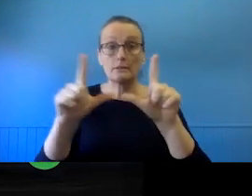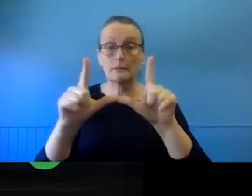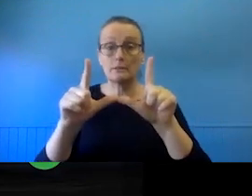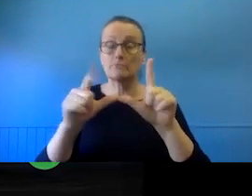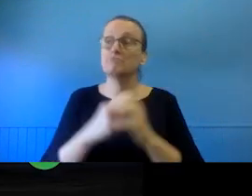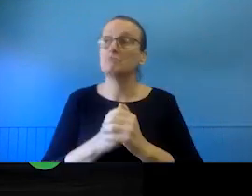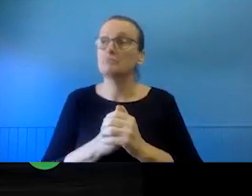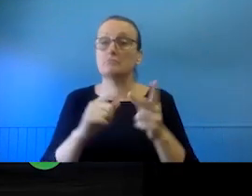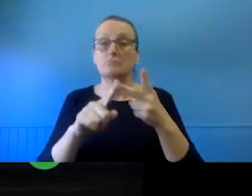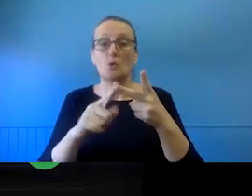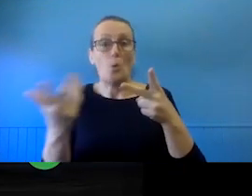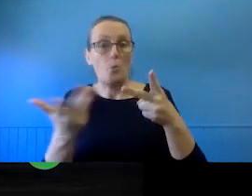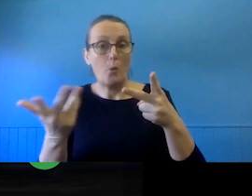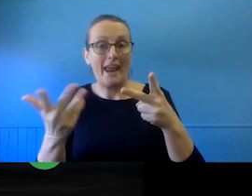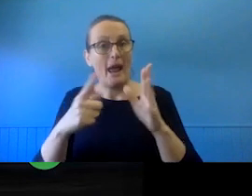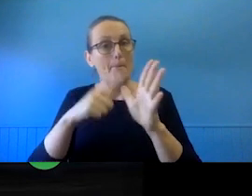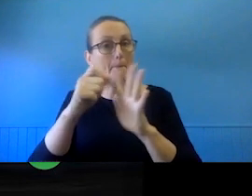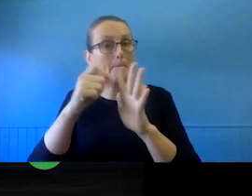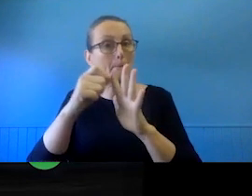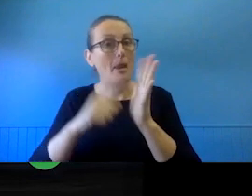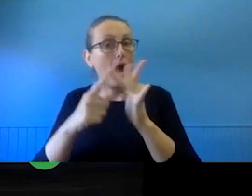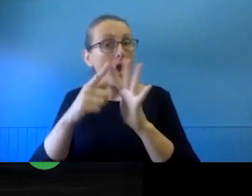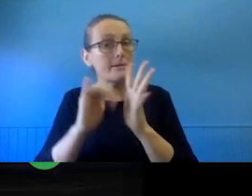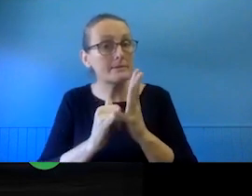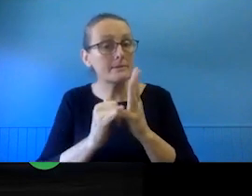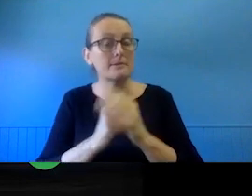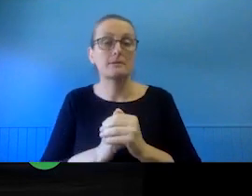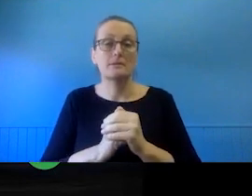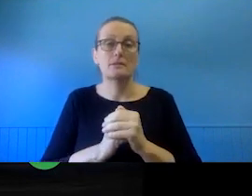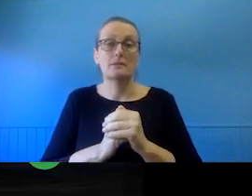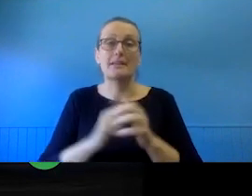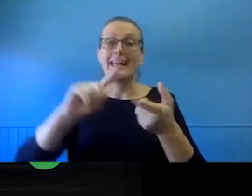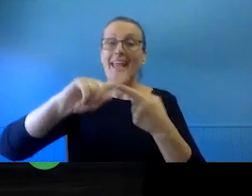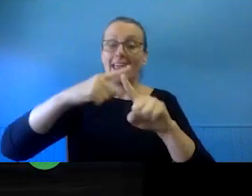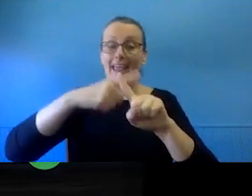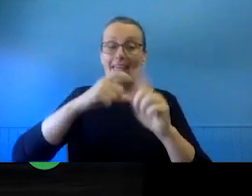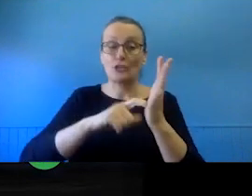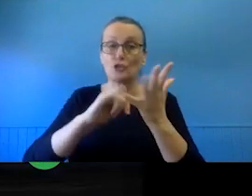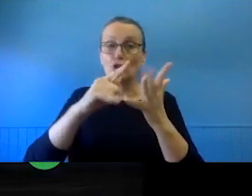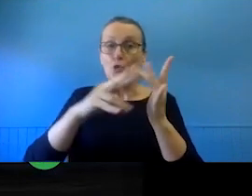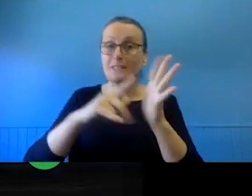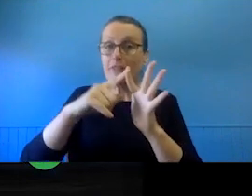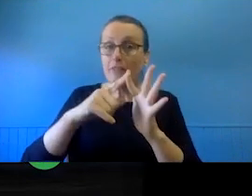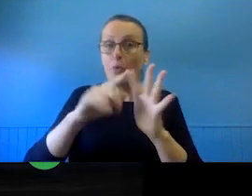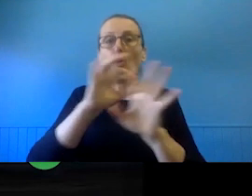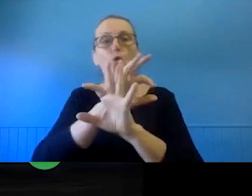the licence applies, and whether or not the rights are granted on exclusive or non-exclusive basis. I will talk a little more about what